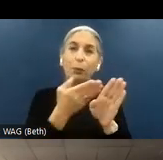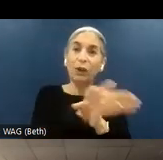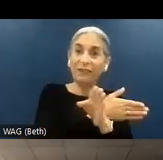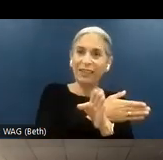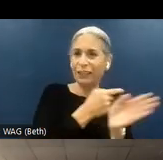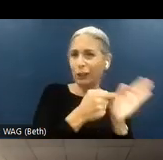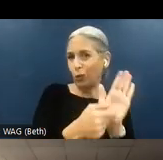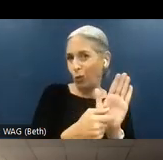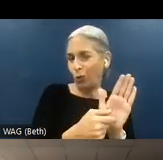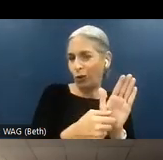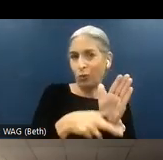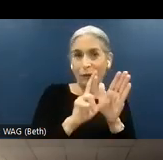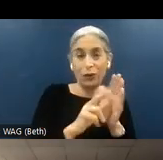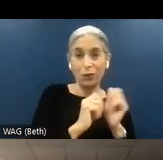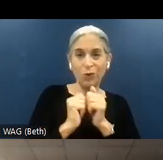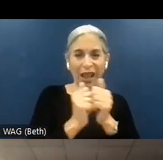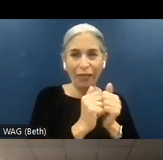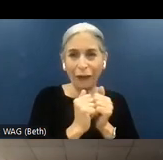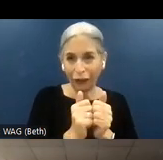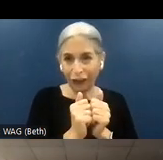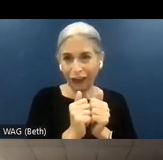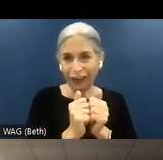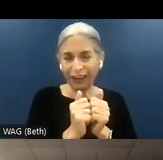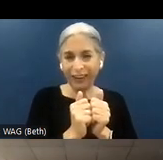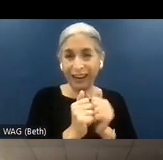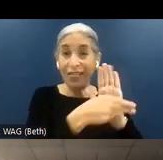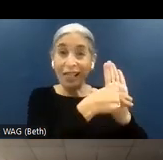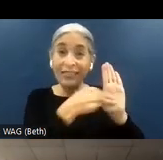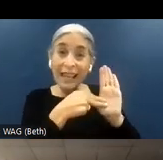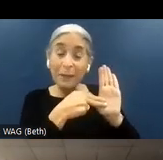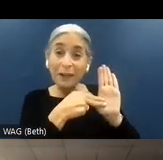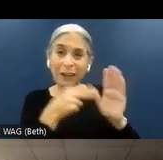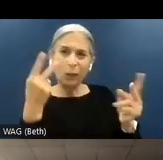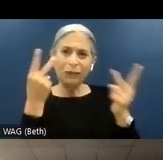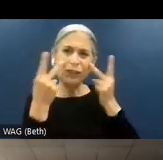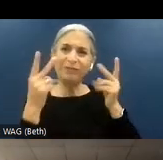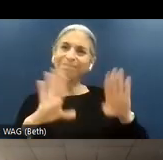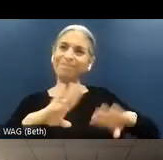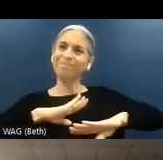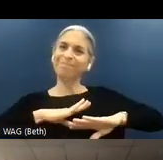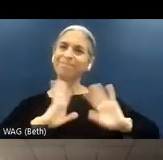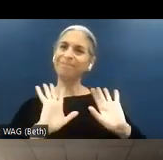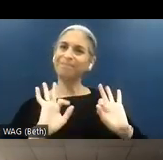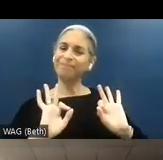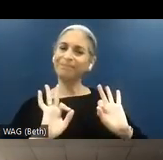and reviewed together, the label was visually present. The quantity label was there. But